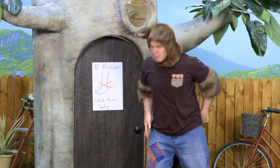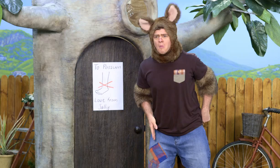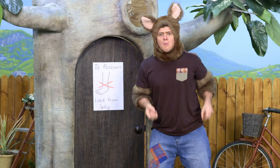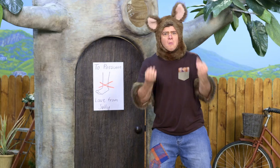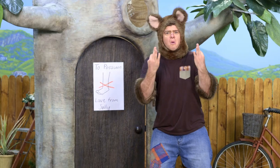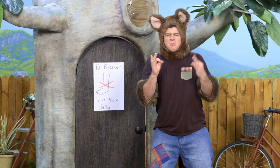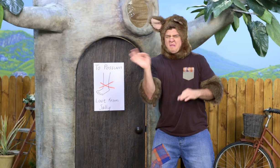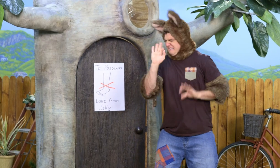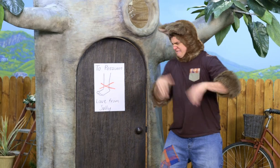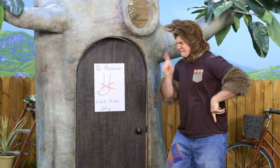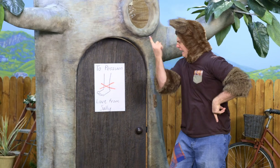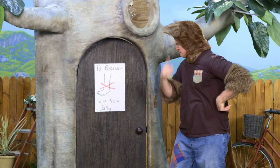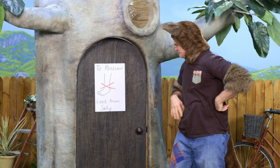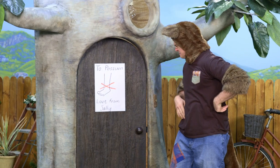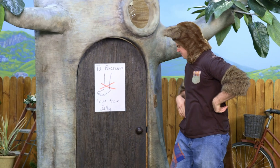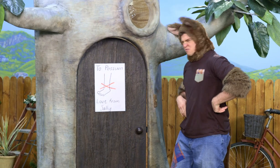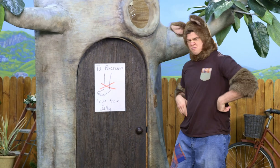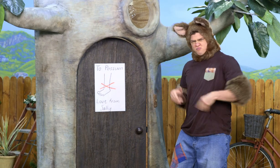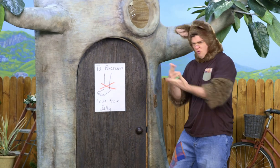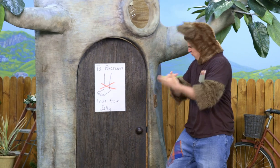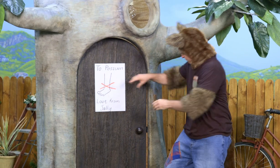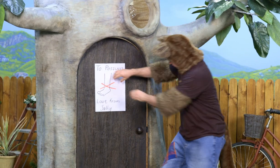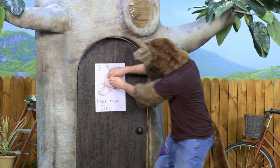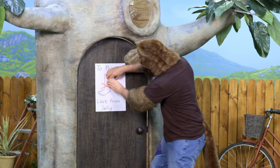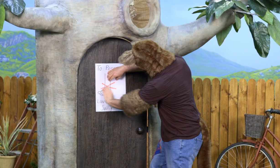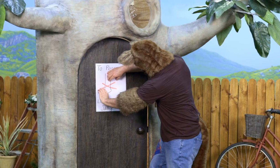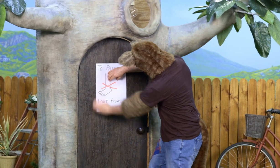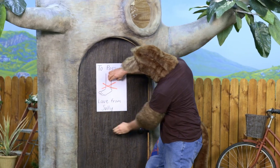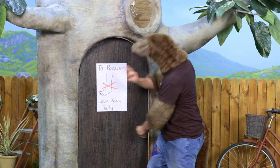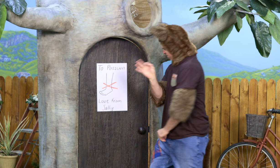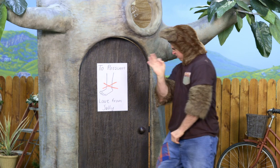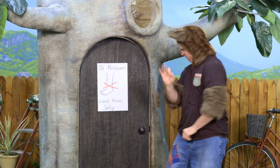No, it's not here. No, that couldn't be it. She would've drawn it differently.